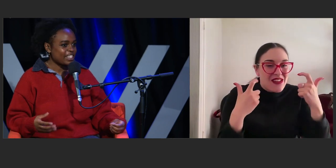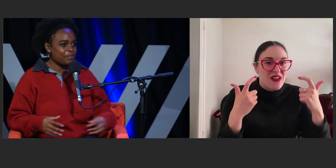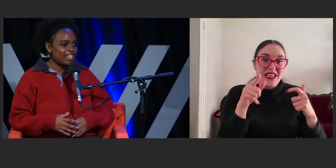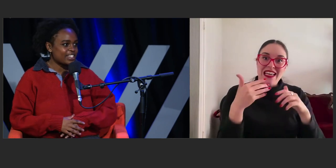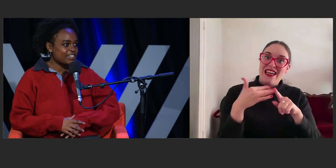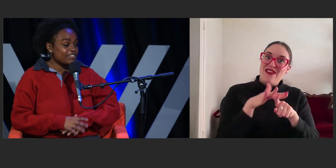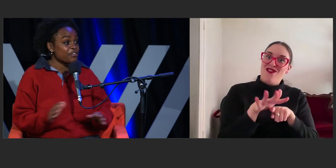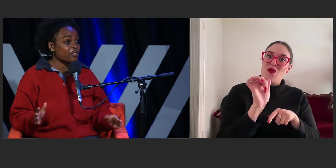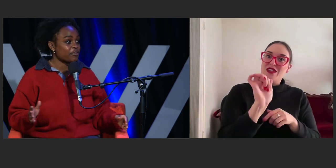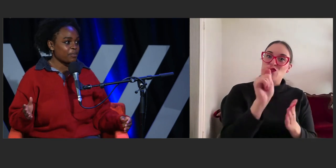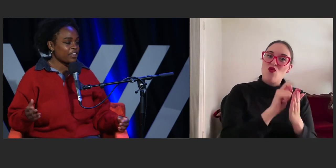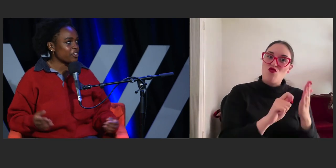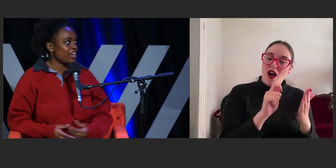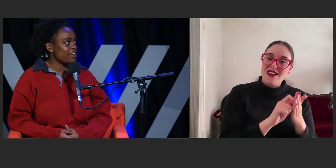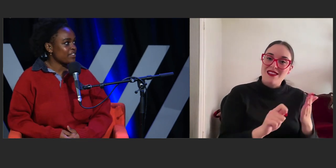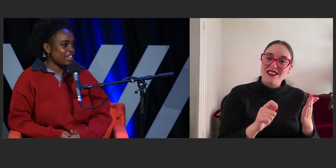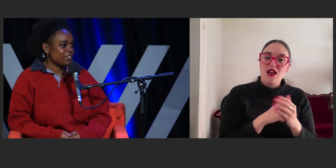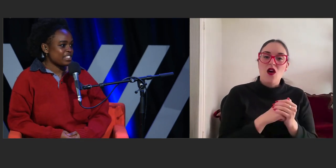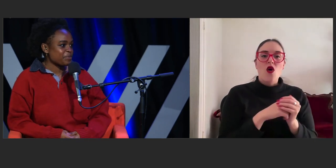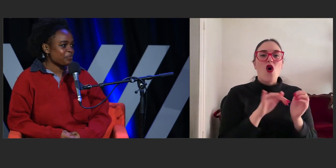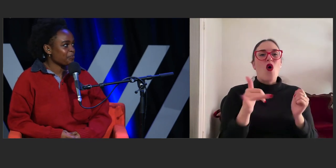that makes it different from other creative endeavors.